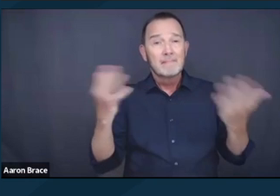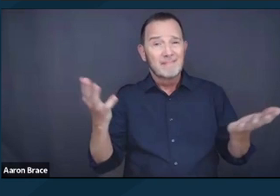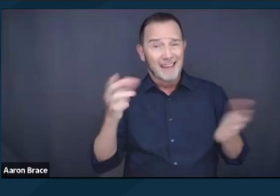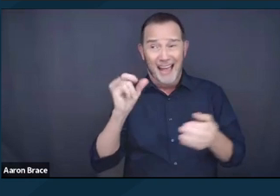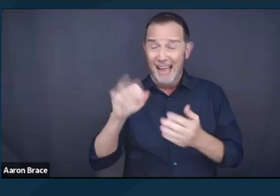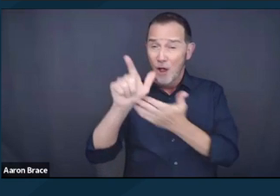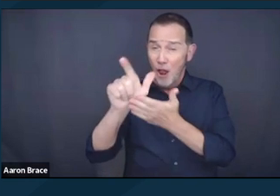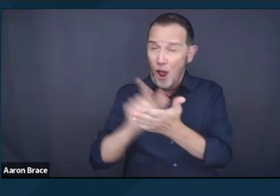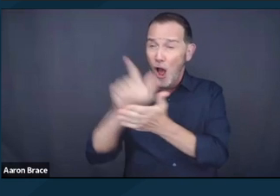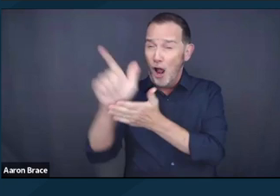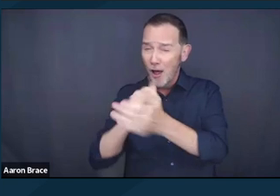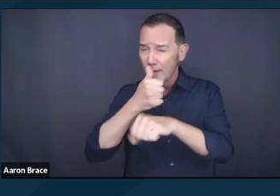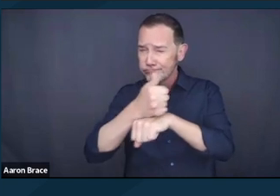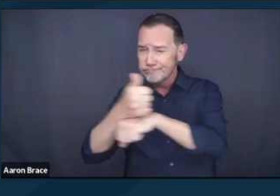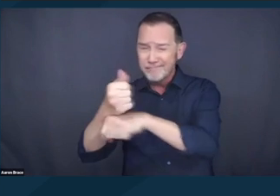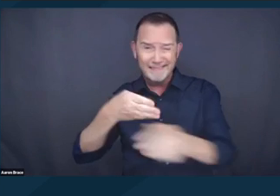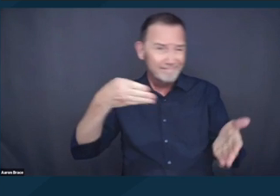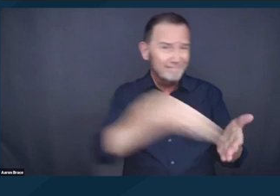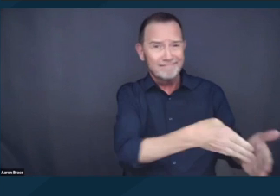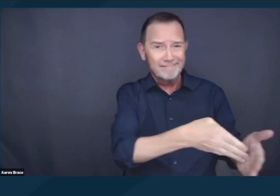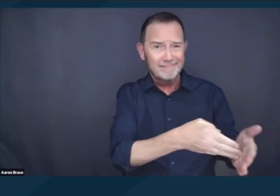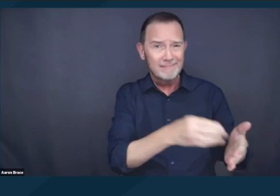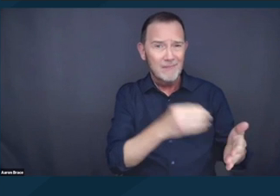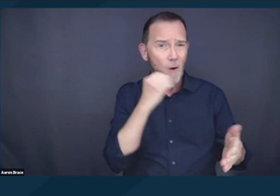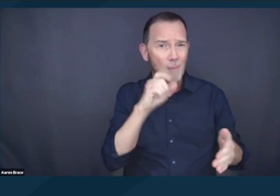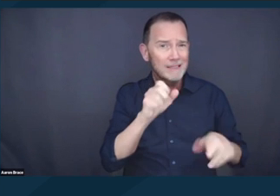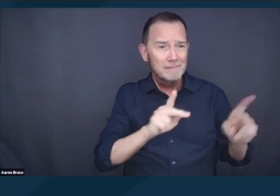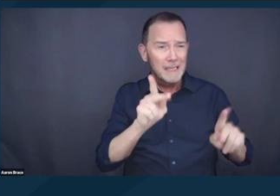Studies have shown that criminalization perpetuates poverty,